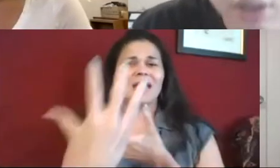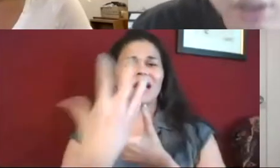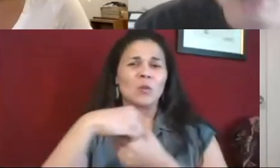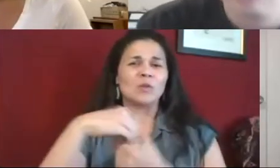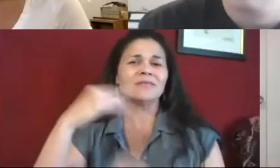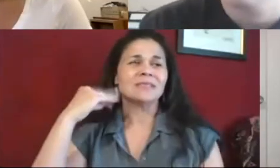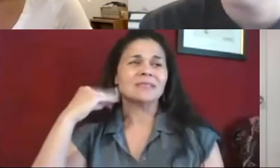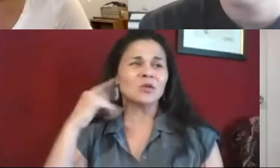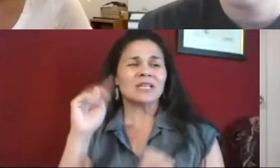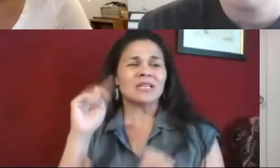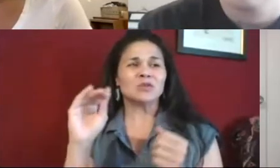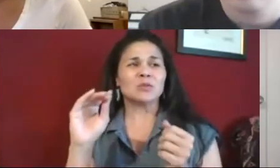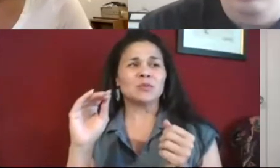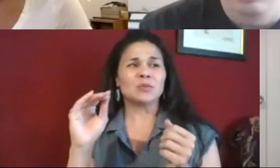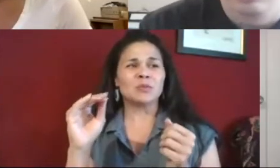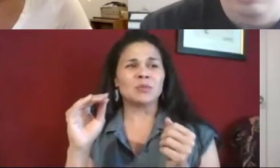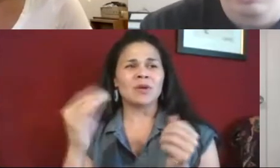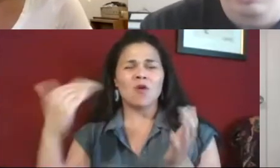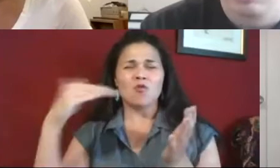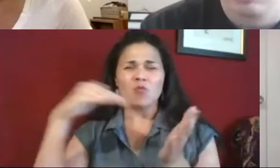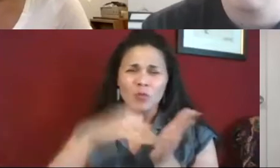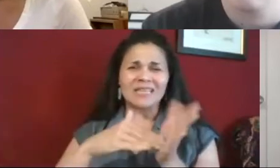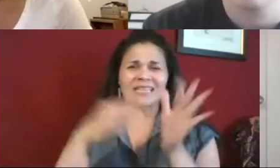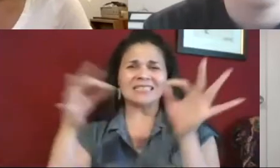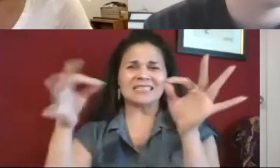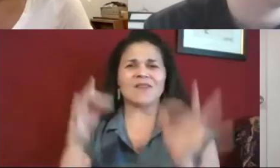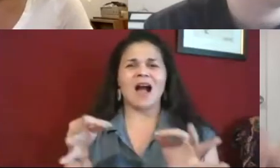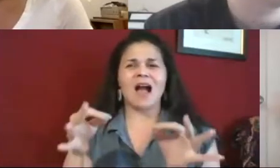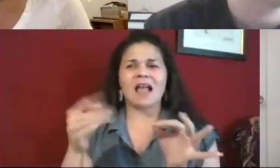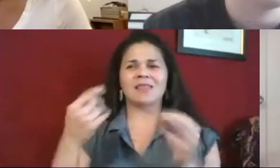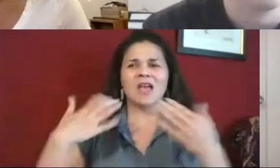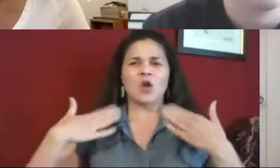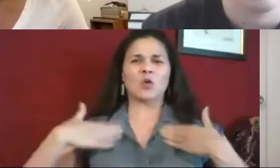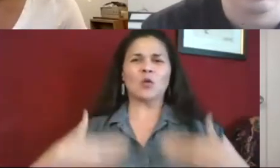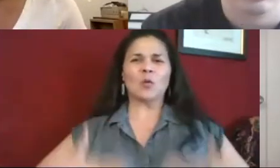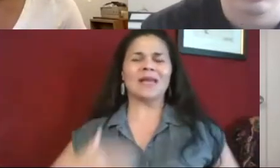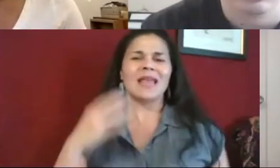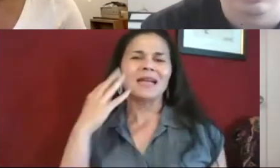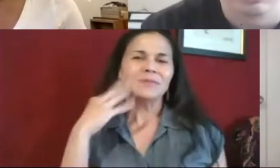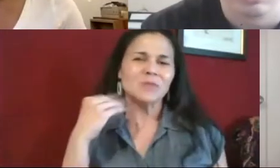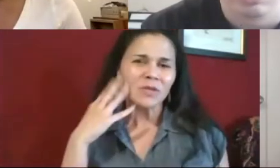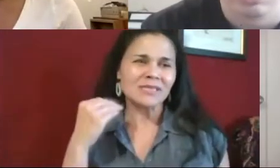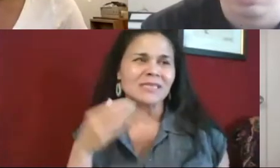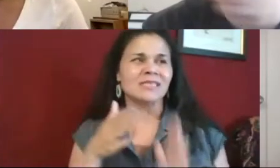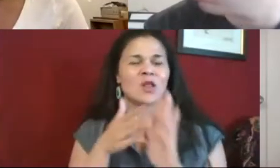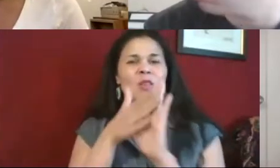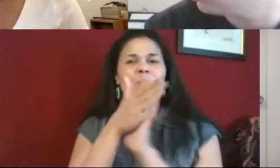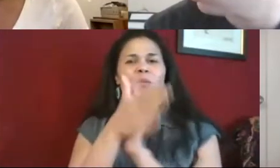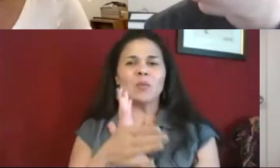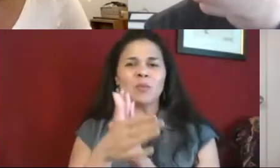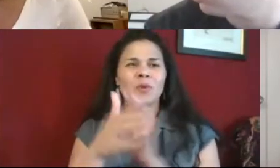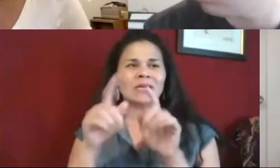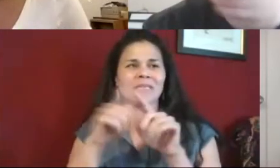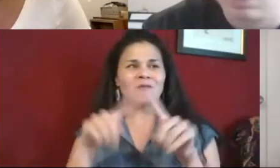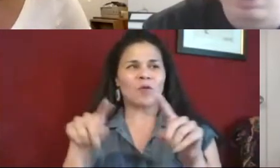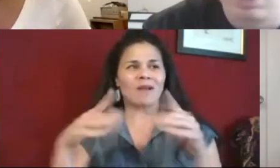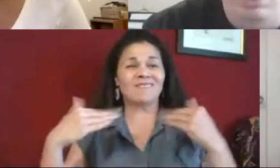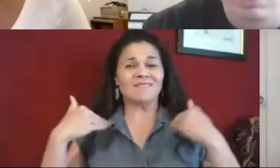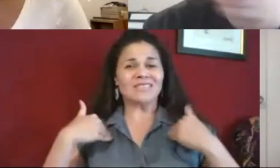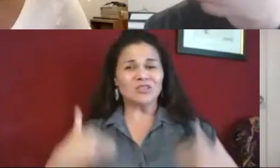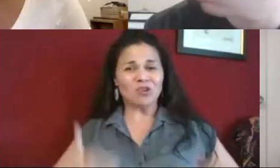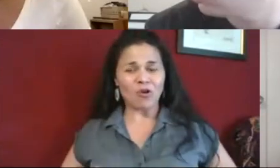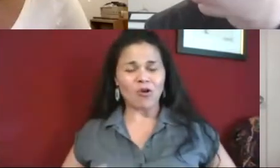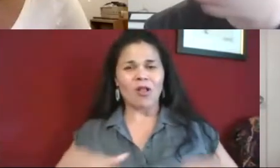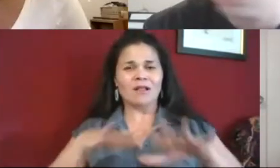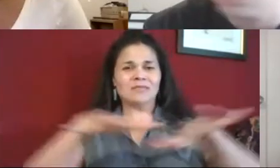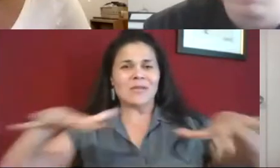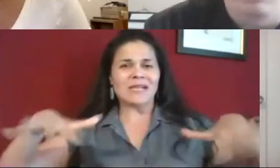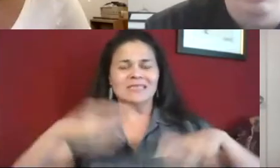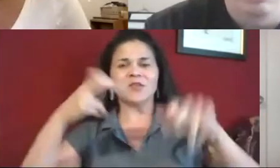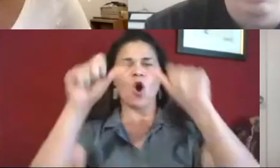it's been it's been, again, inclusive. It's been welcoming. And people - Or should